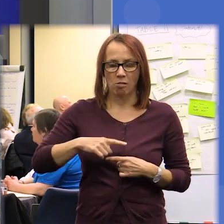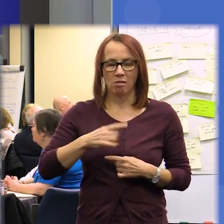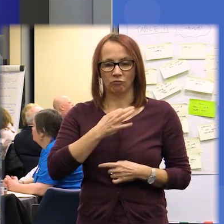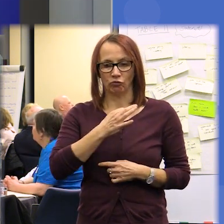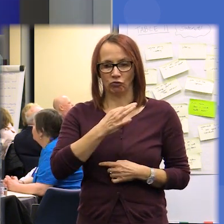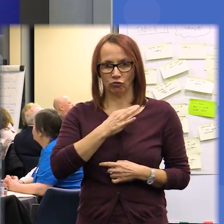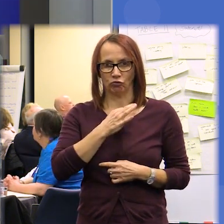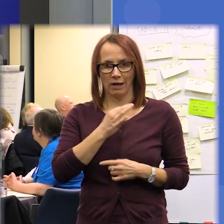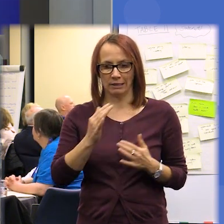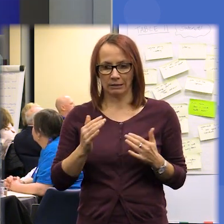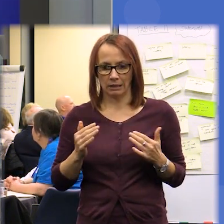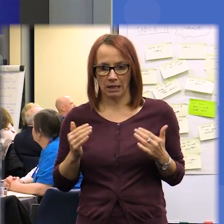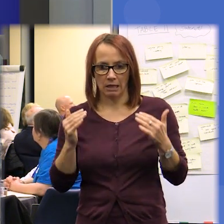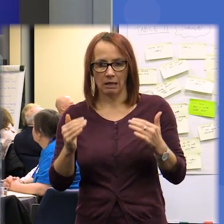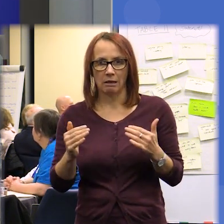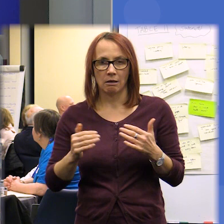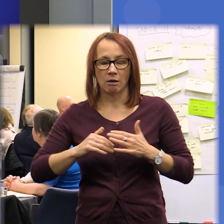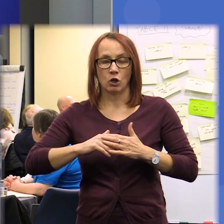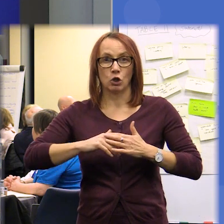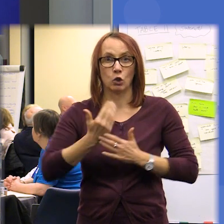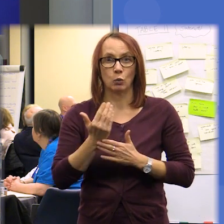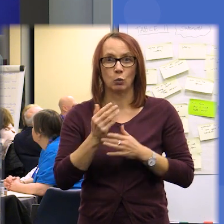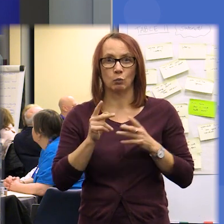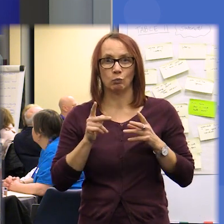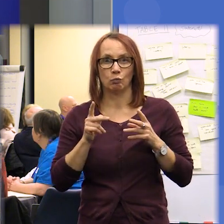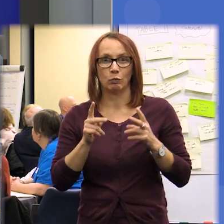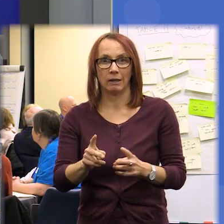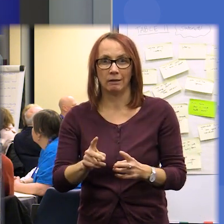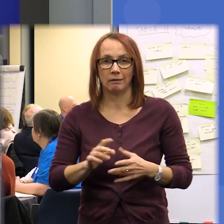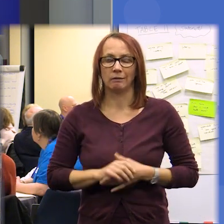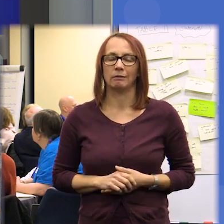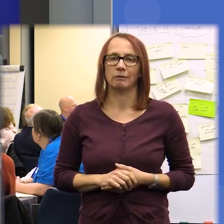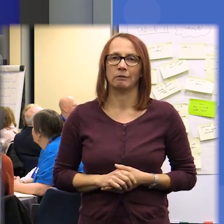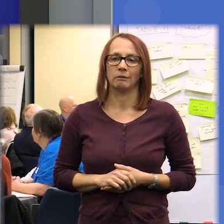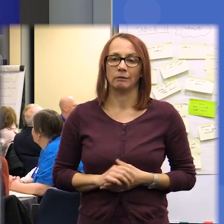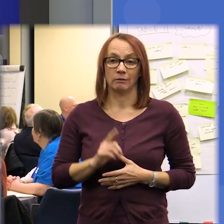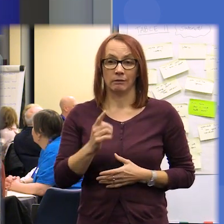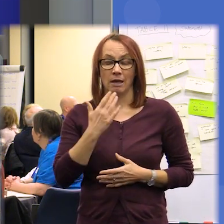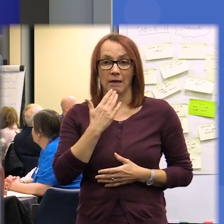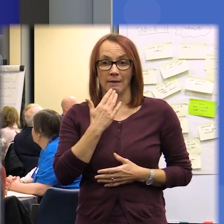a new vision of how we do things but please do reflect very clearly on